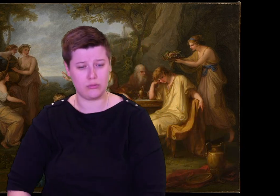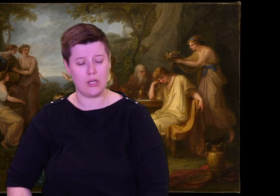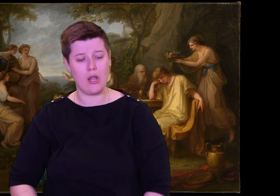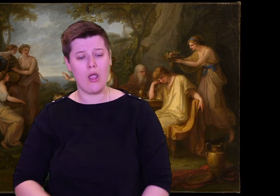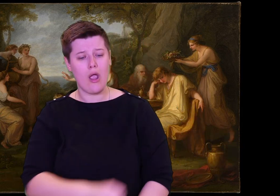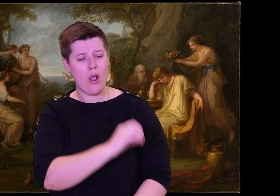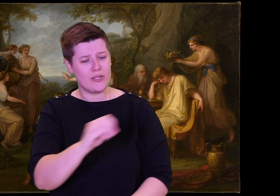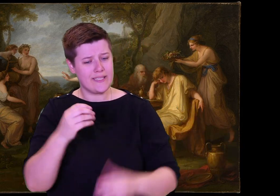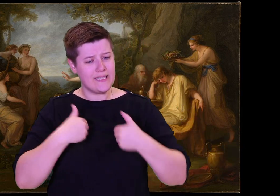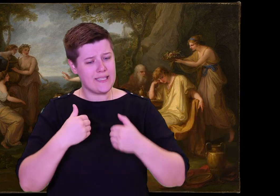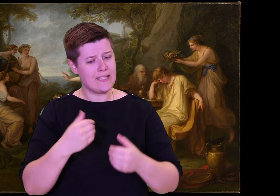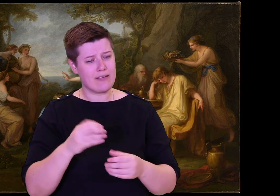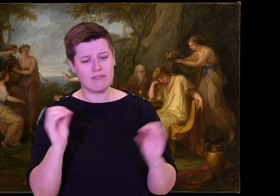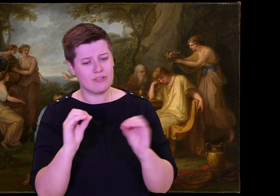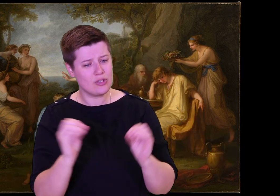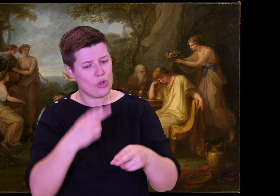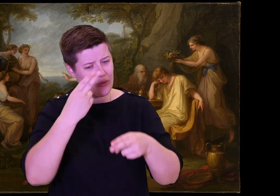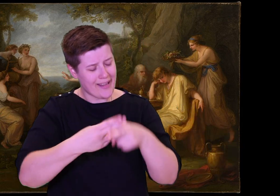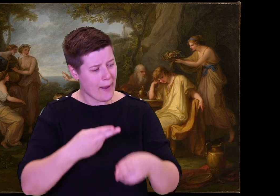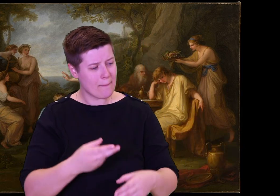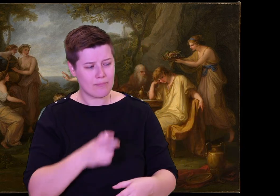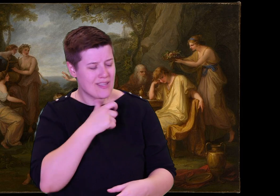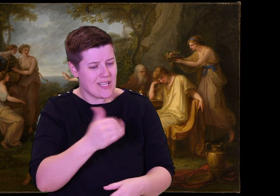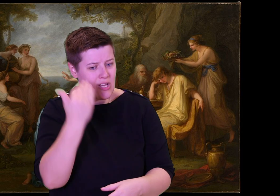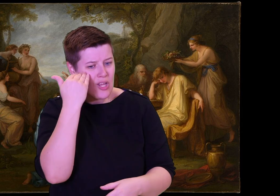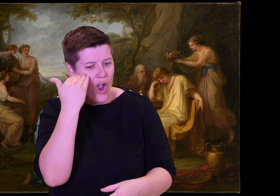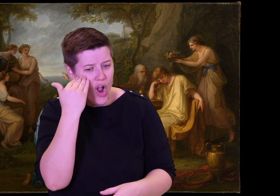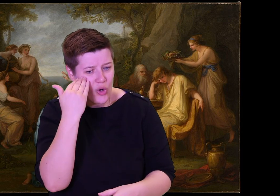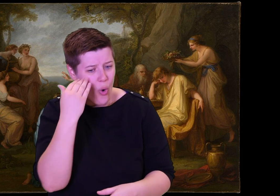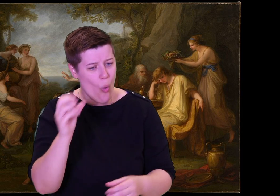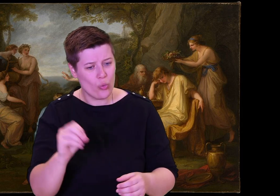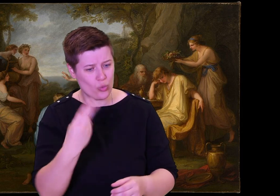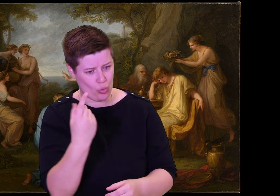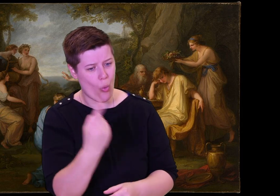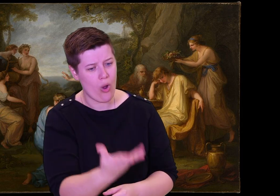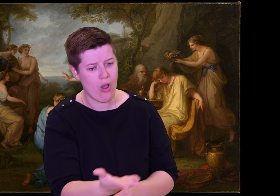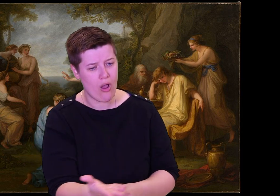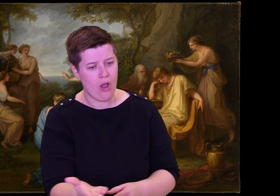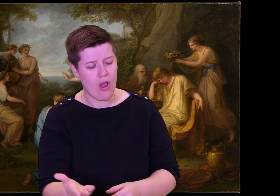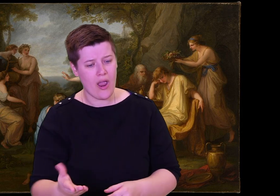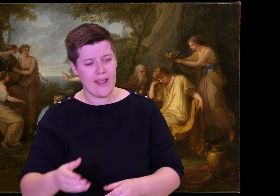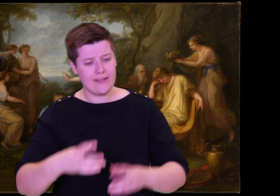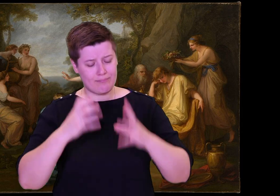The Greeks would then have built a tomb for him; he would have won fame for his son.